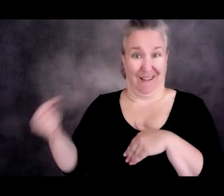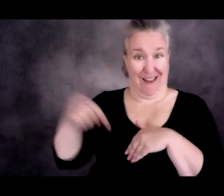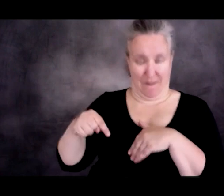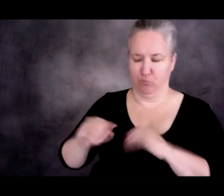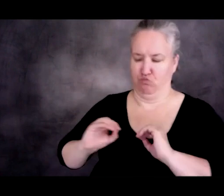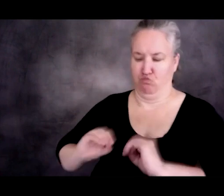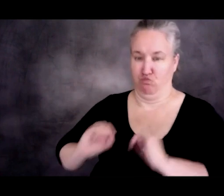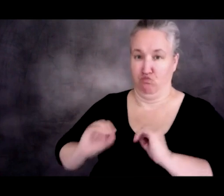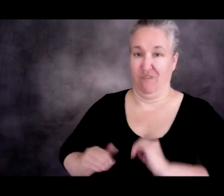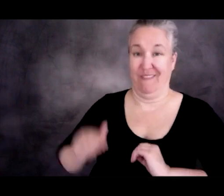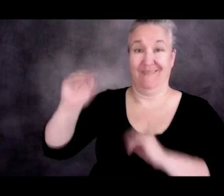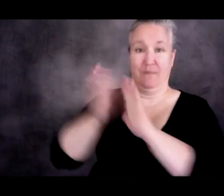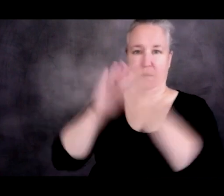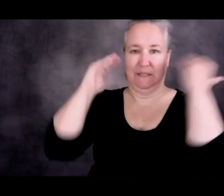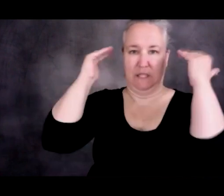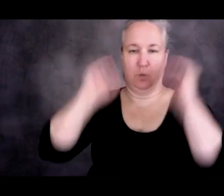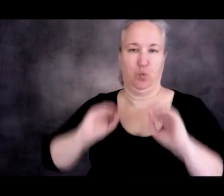There's no access to jobs.